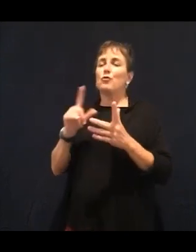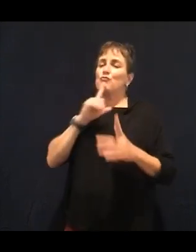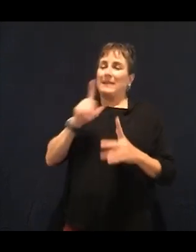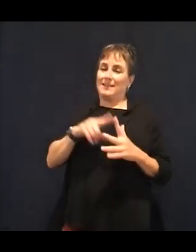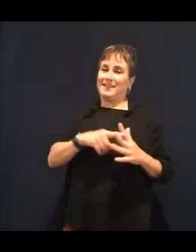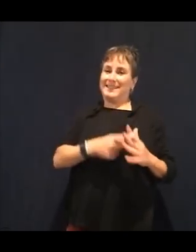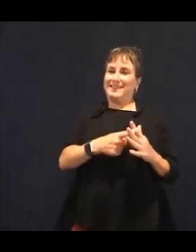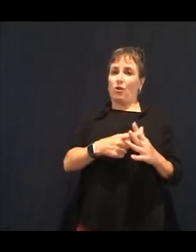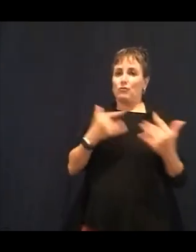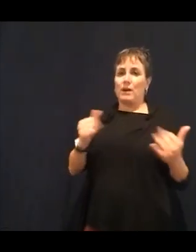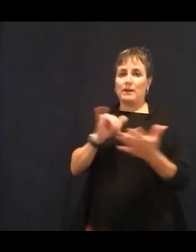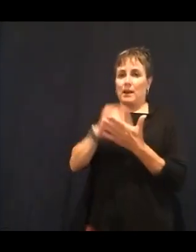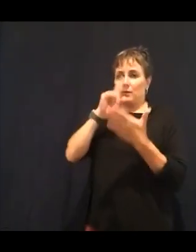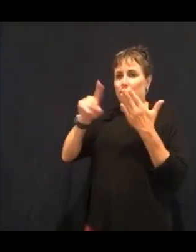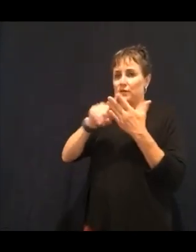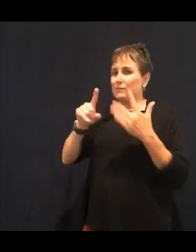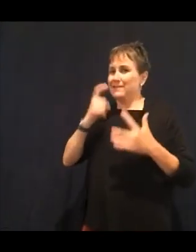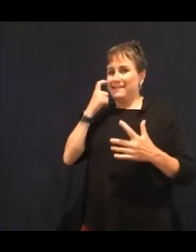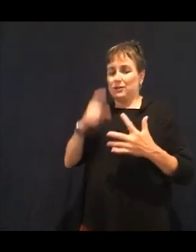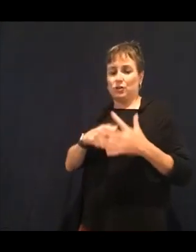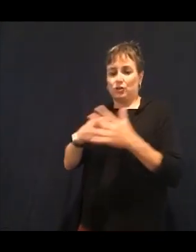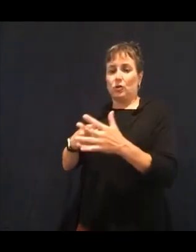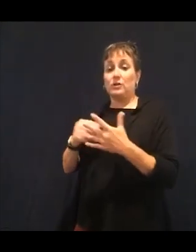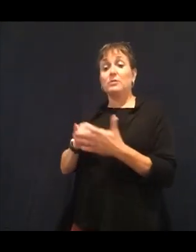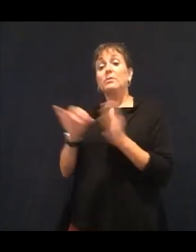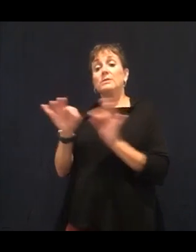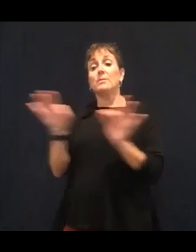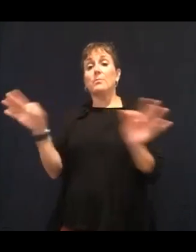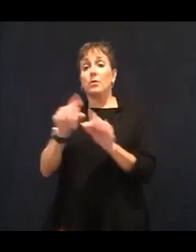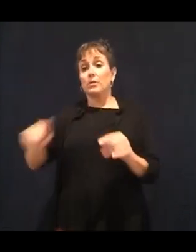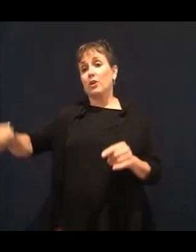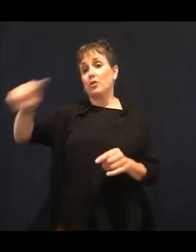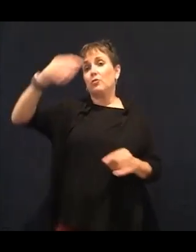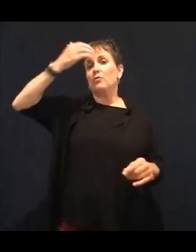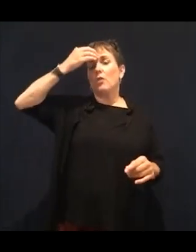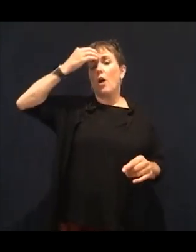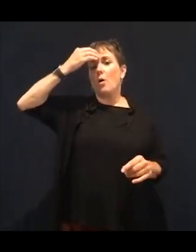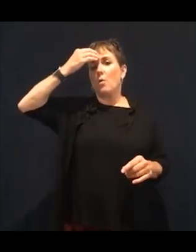found in their in the very early stages, they're probably 5 to 6 years out. But